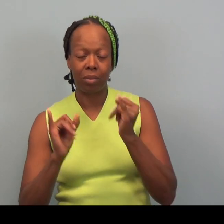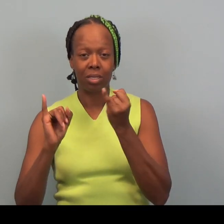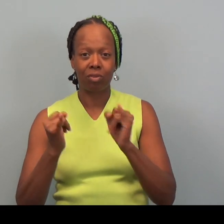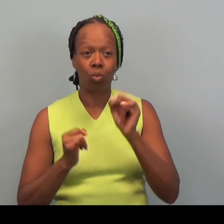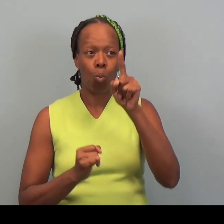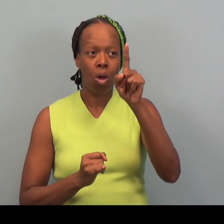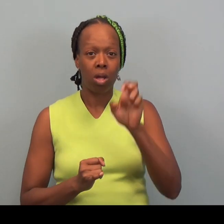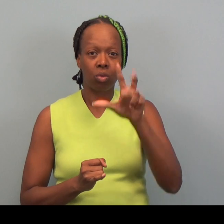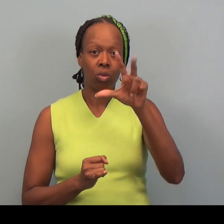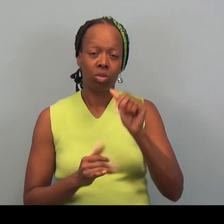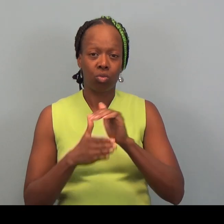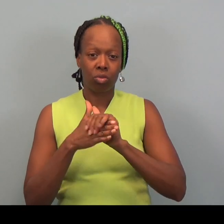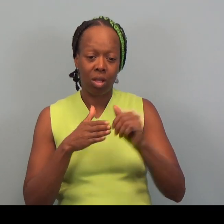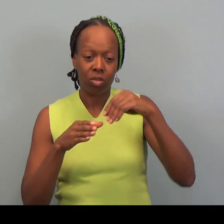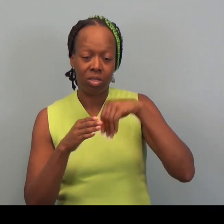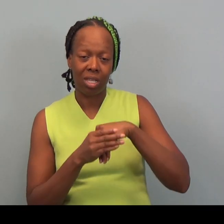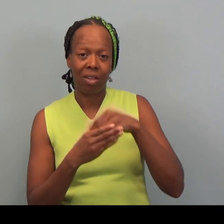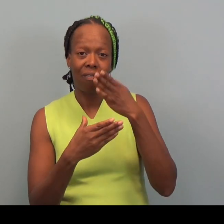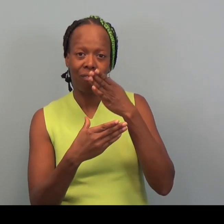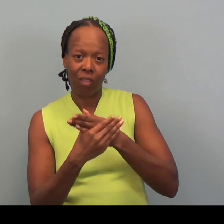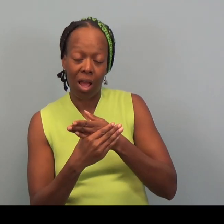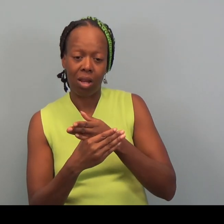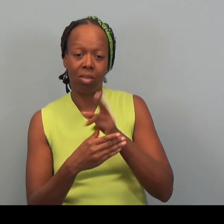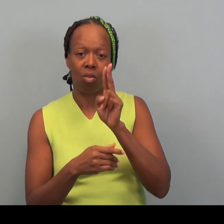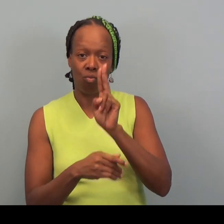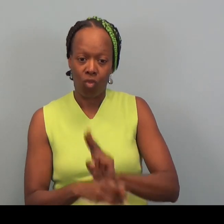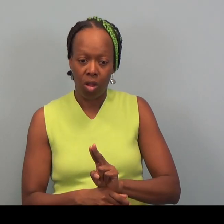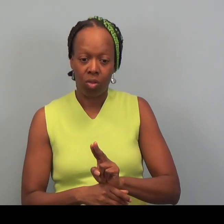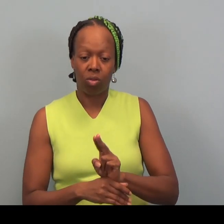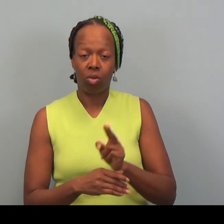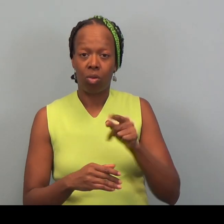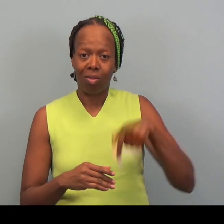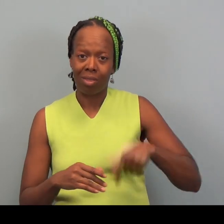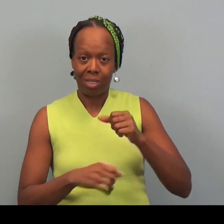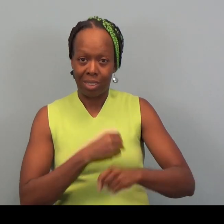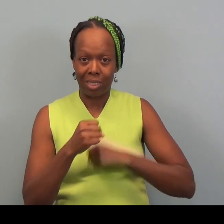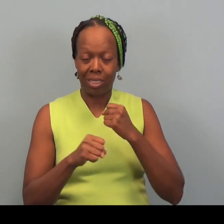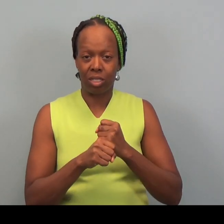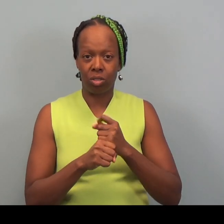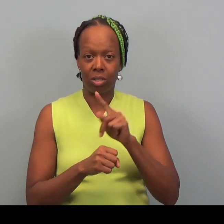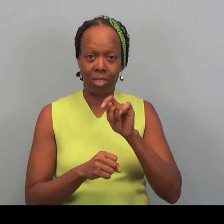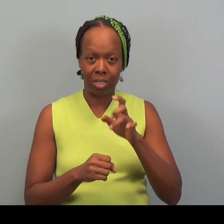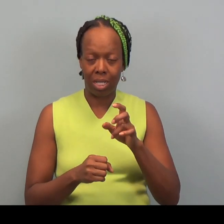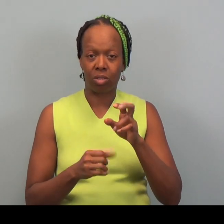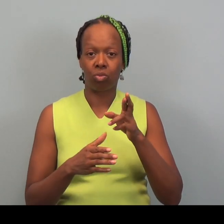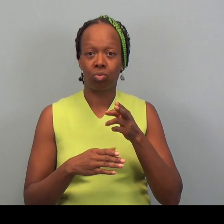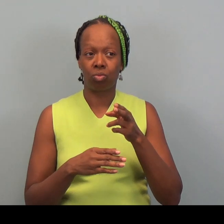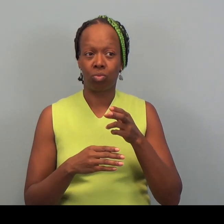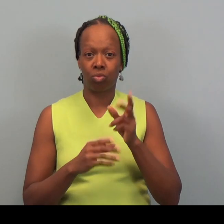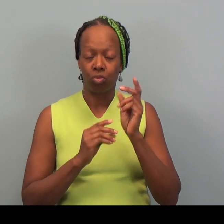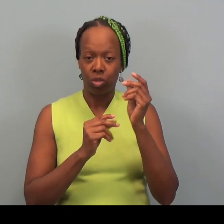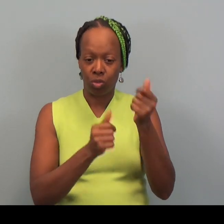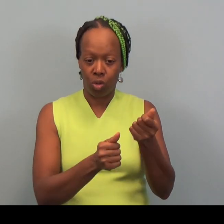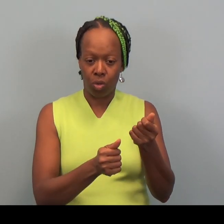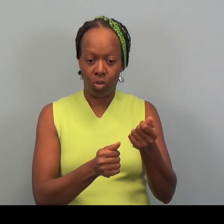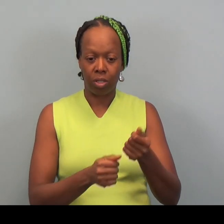between $100 to 300 in filing their regular, current year tax return, just an ordinary tax return,